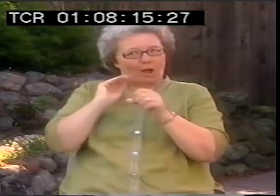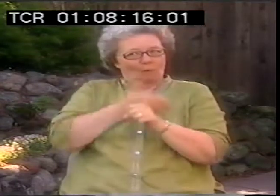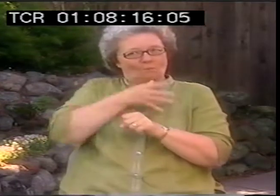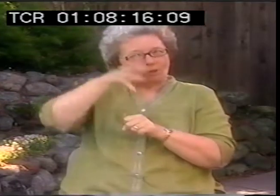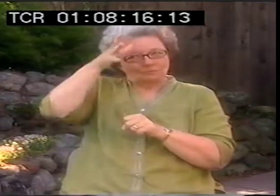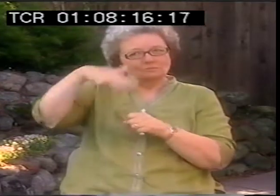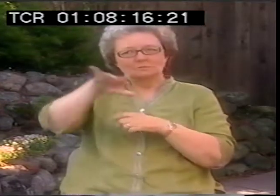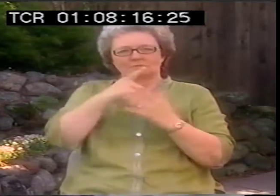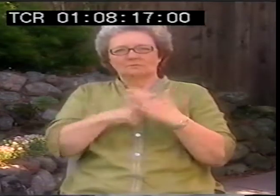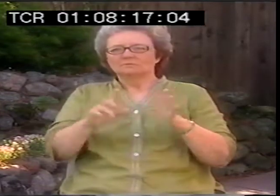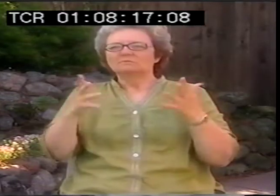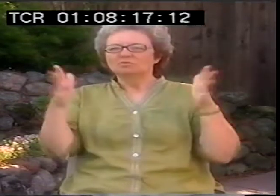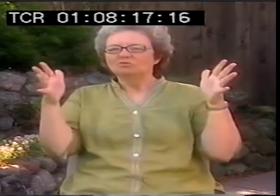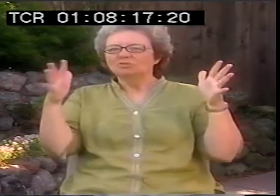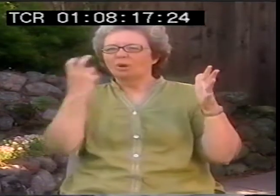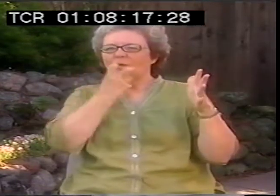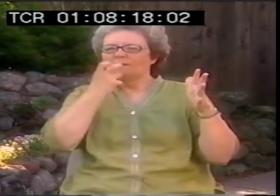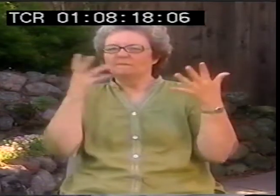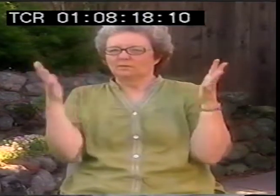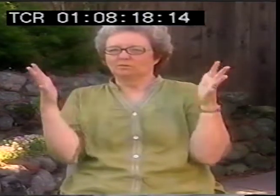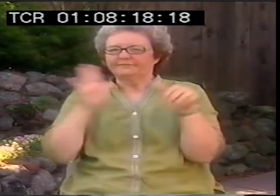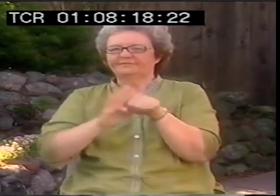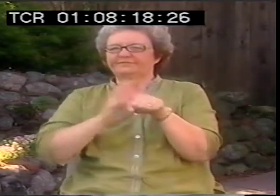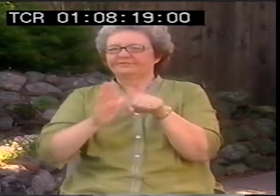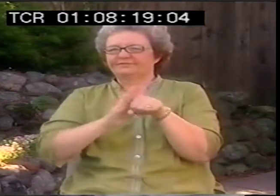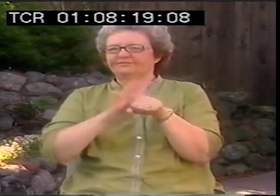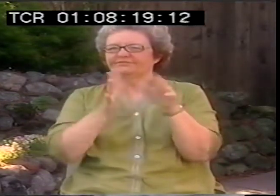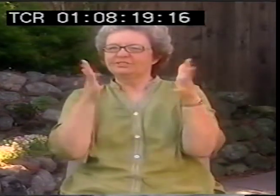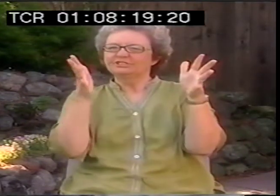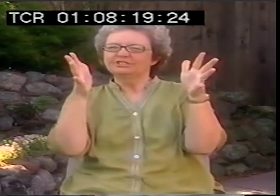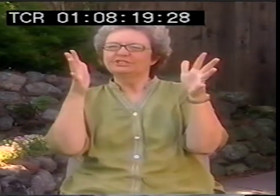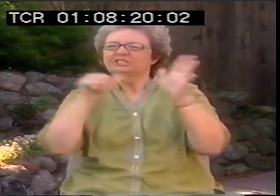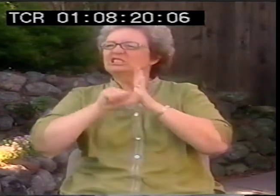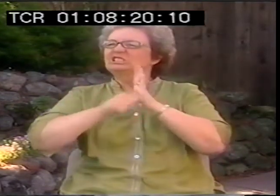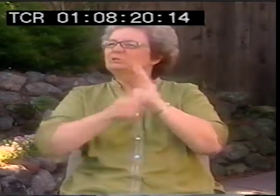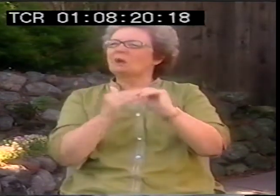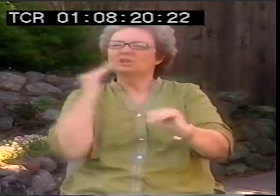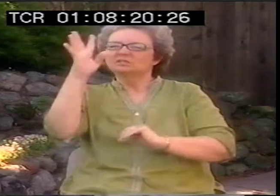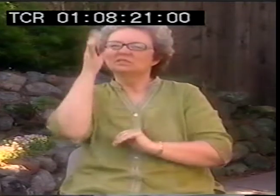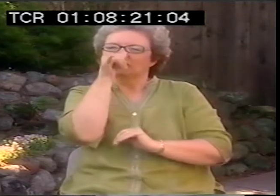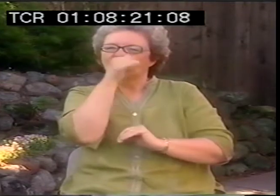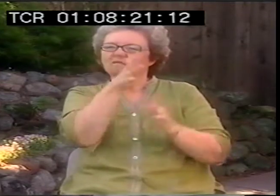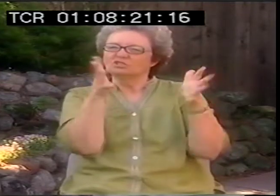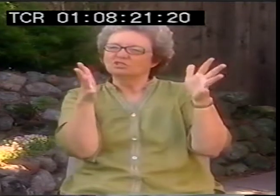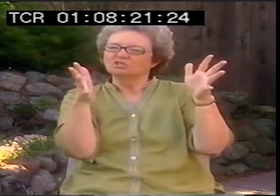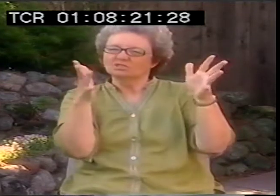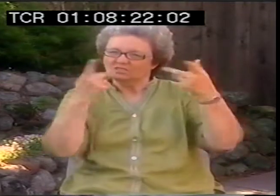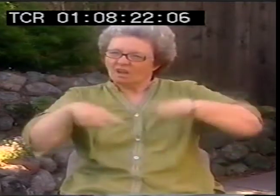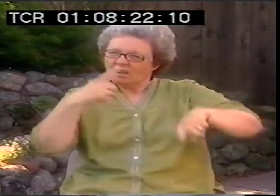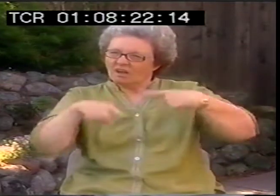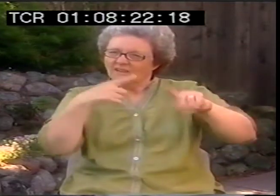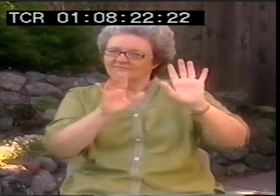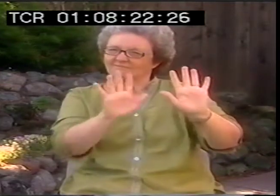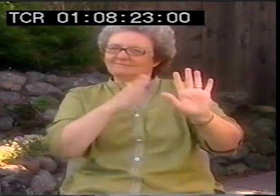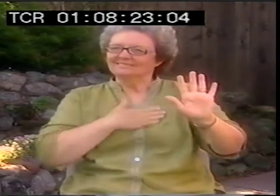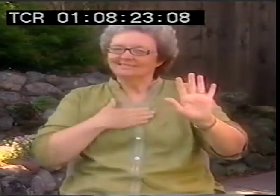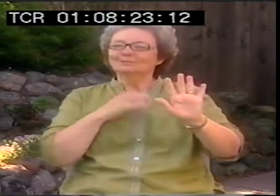A lot of people, including our parents, just felt angry about the whole oral idea, and said, this is enough. Let's just stop.